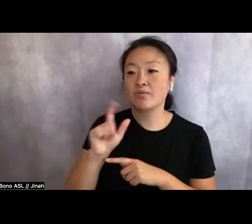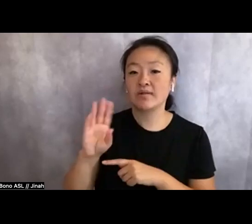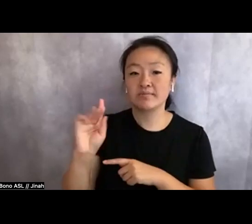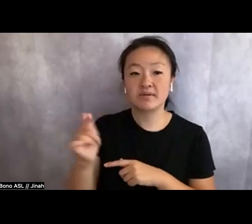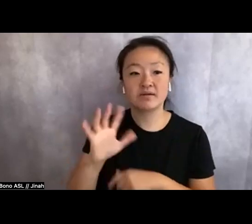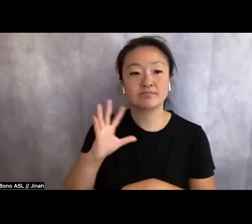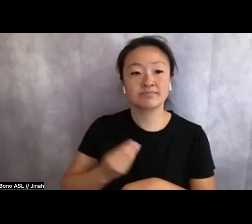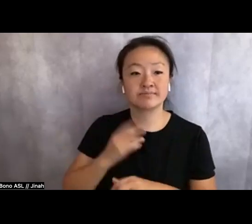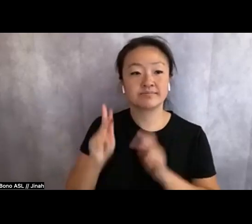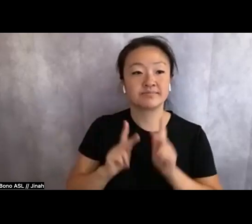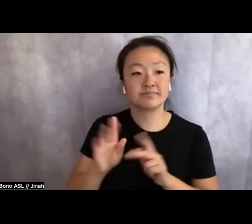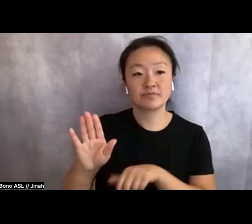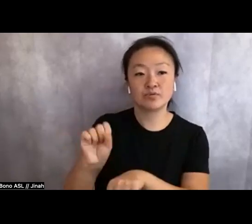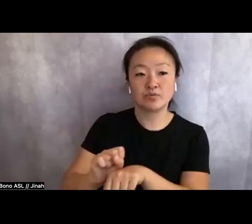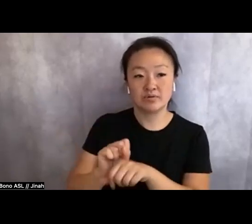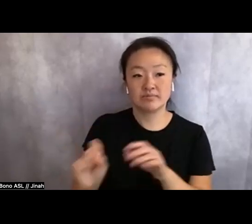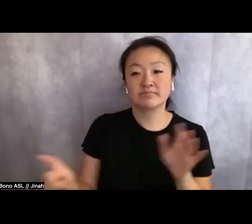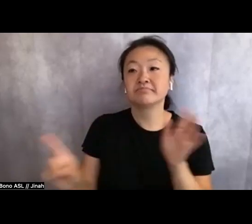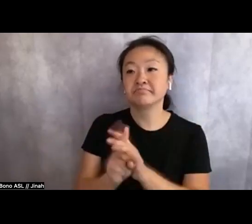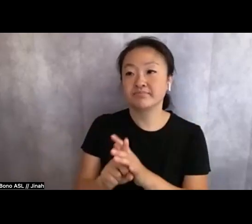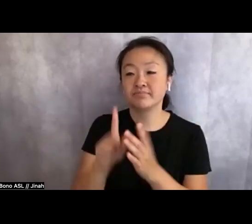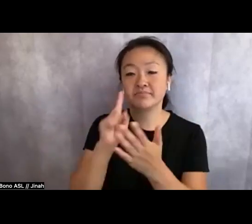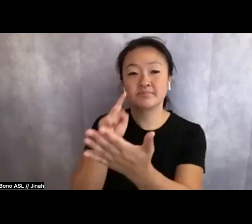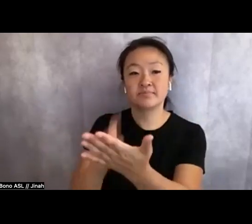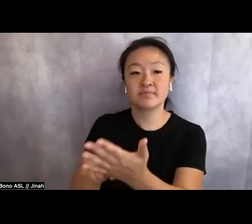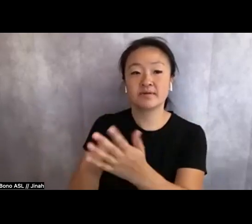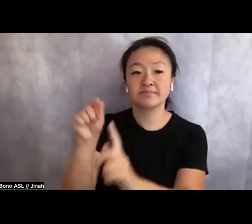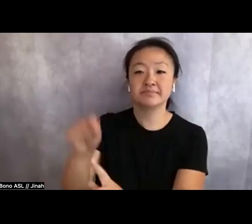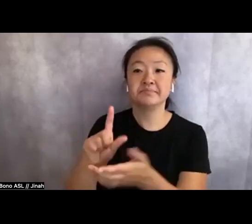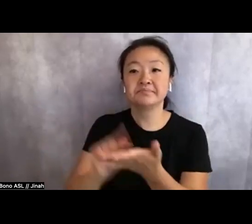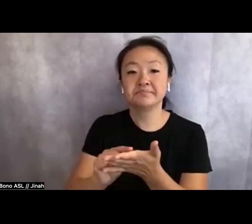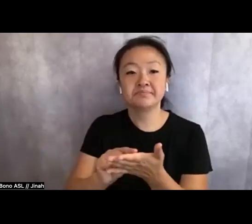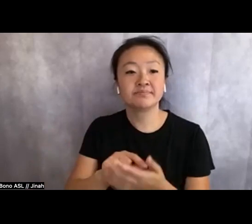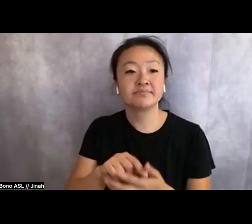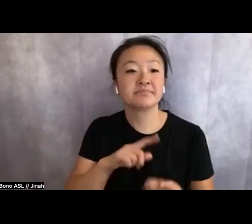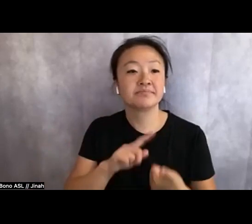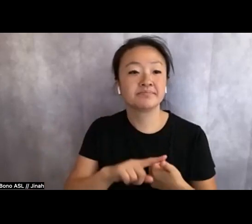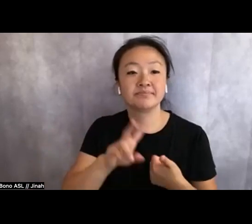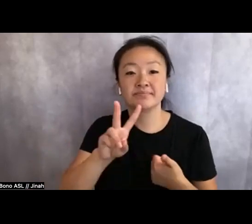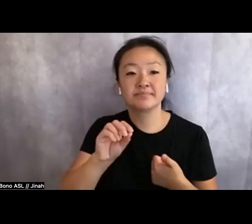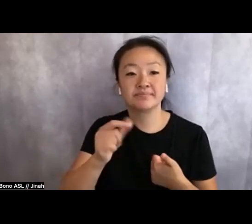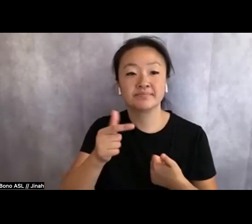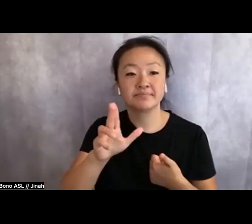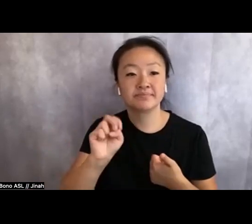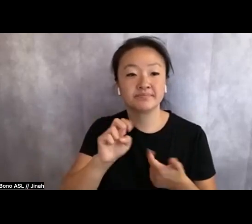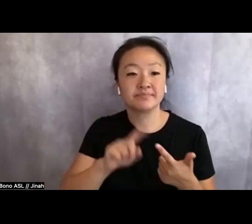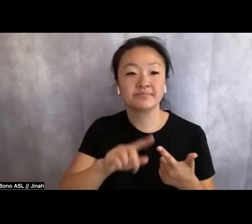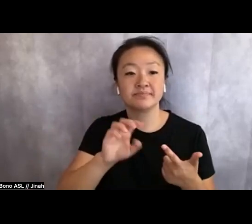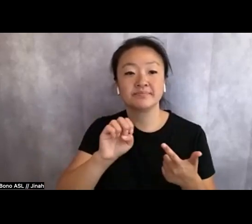and her work has appeared or been recognized in publications including Vogue, Elle, Bustle,